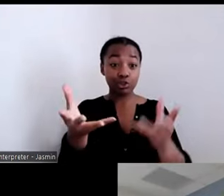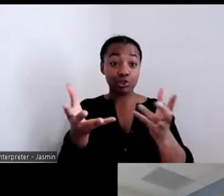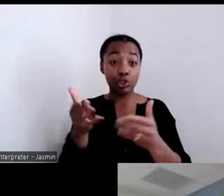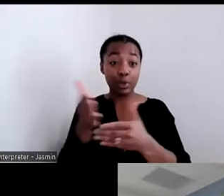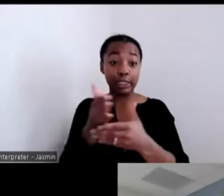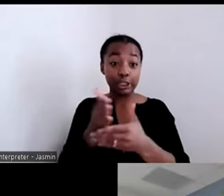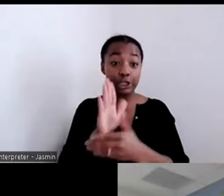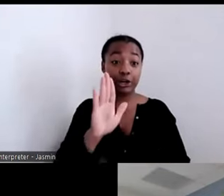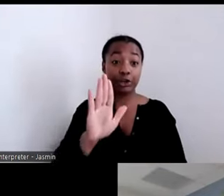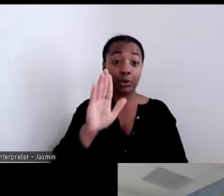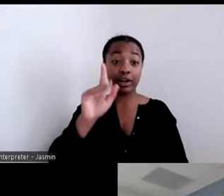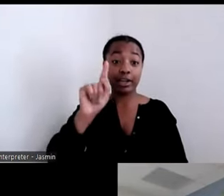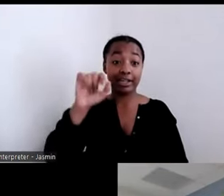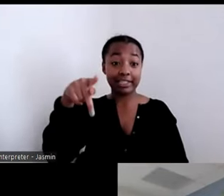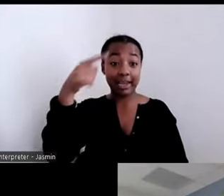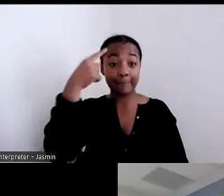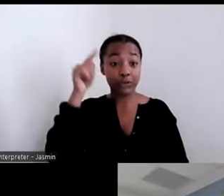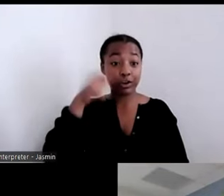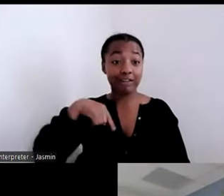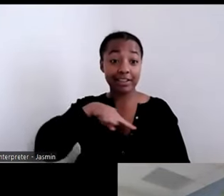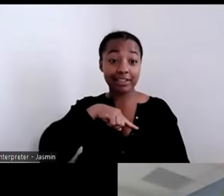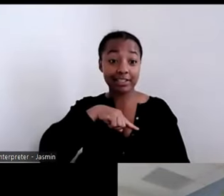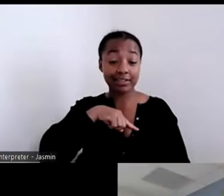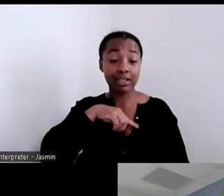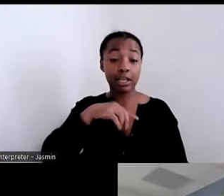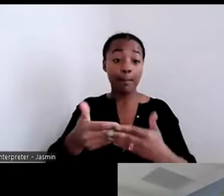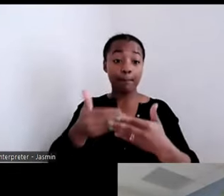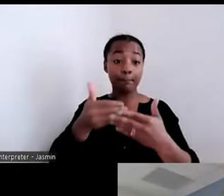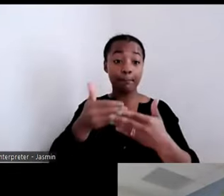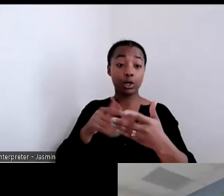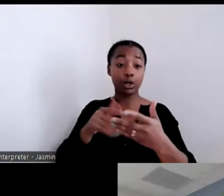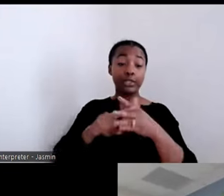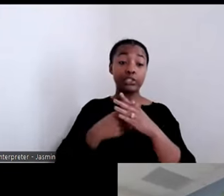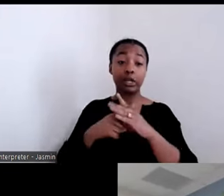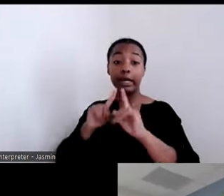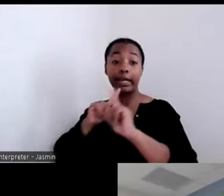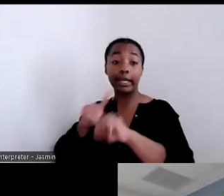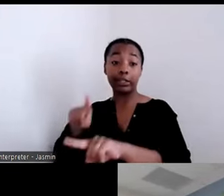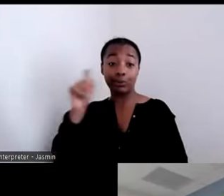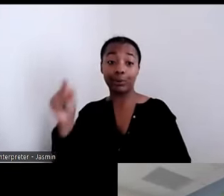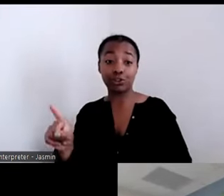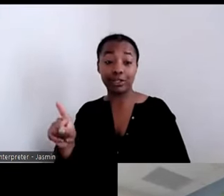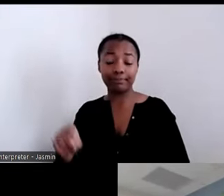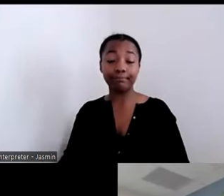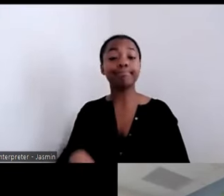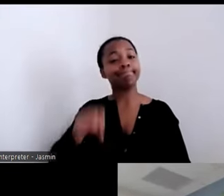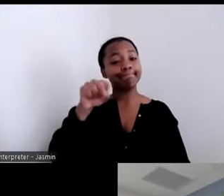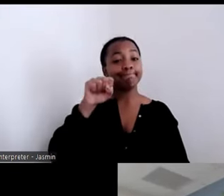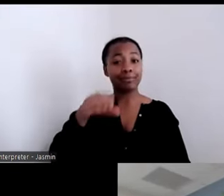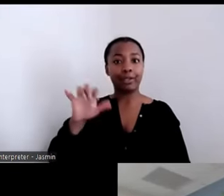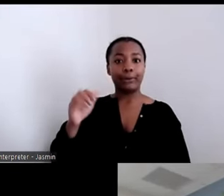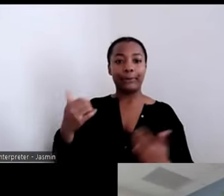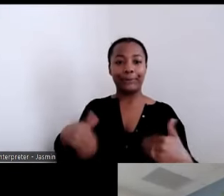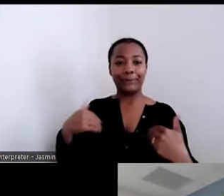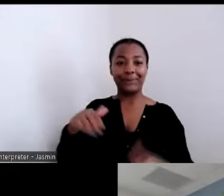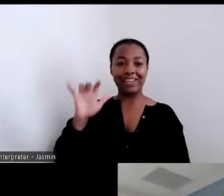That is a hard one to follow, so I had two quick things to say about